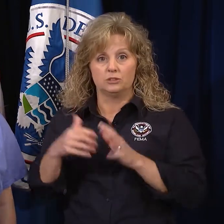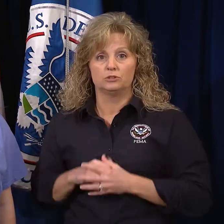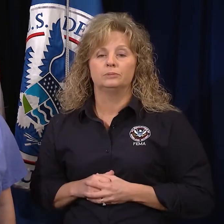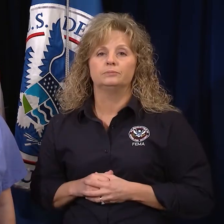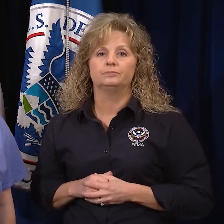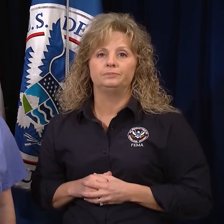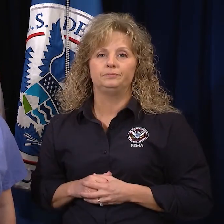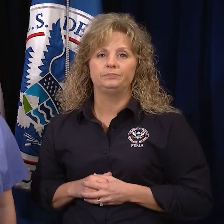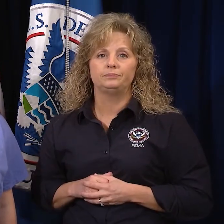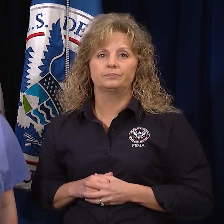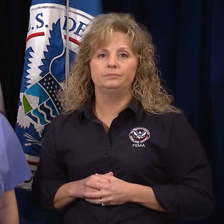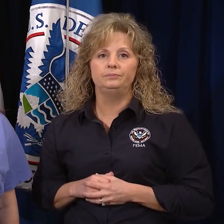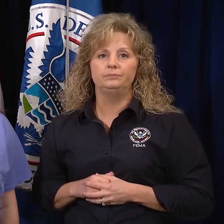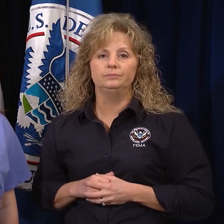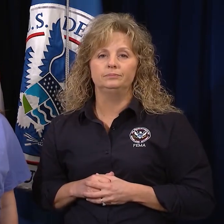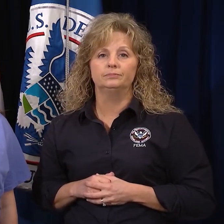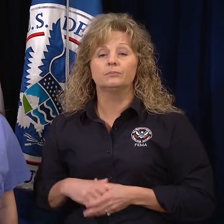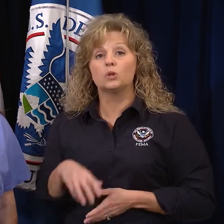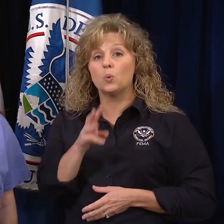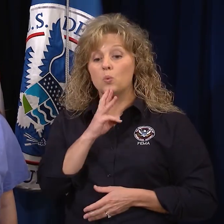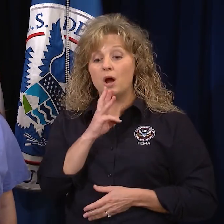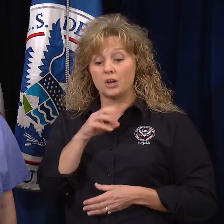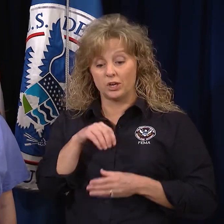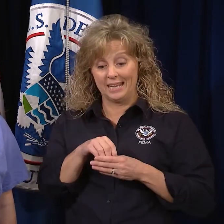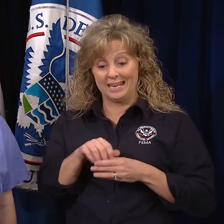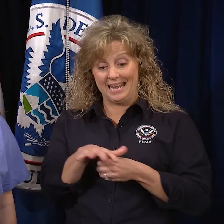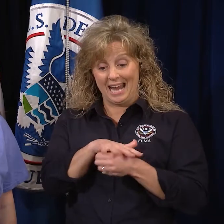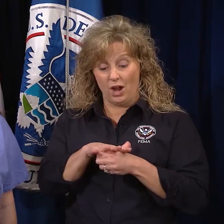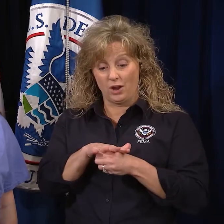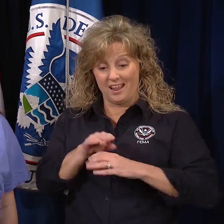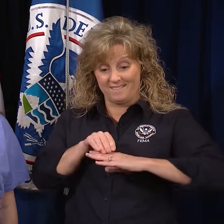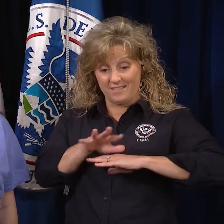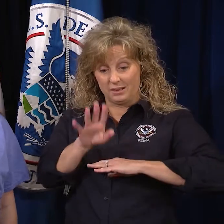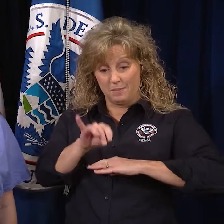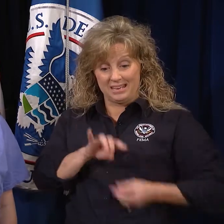Water in a disaster affected area may be unsafe.